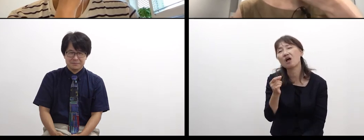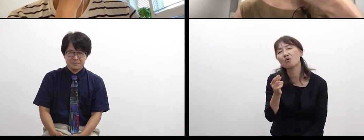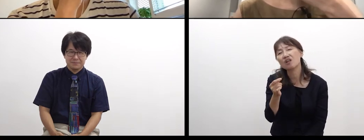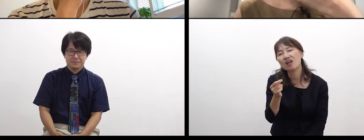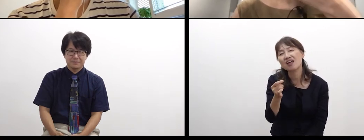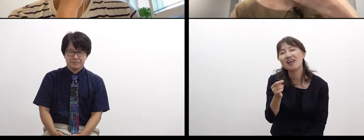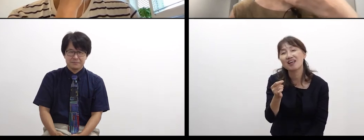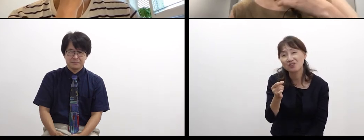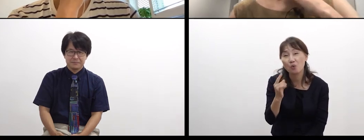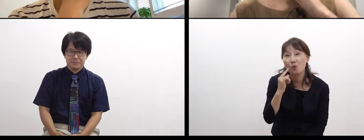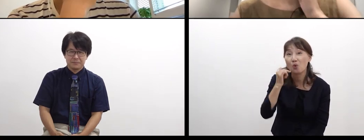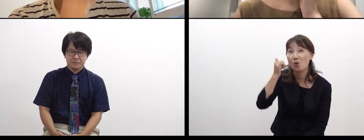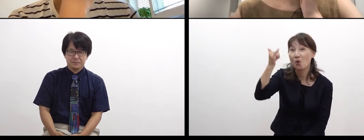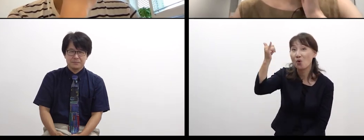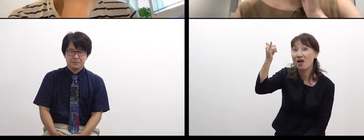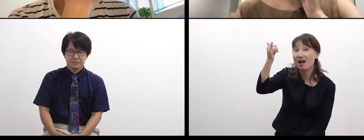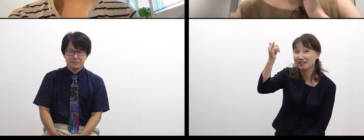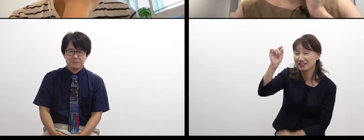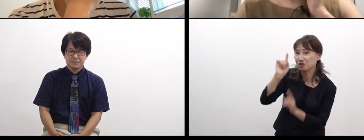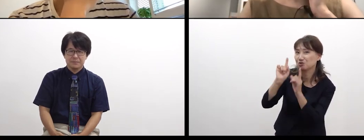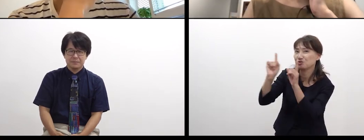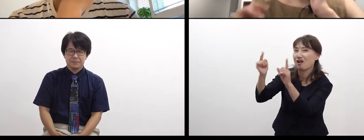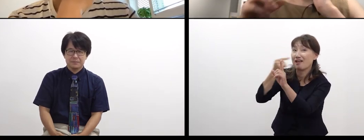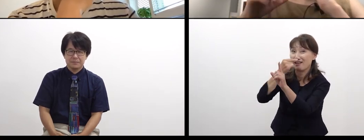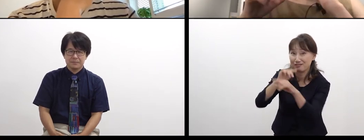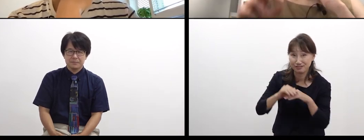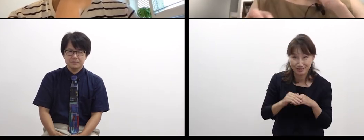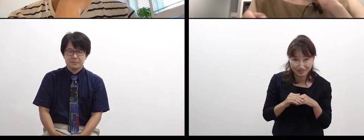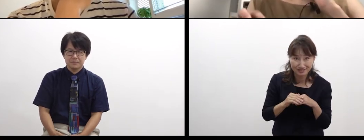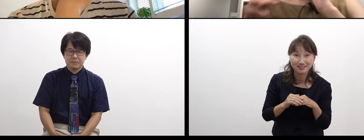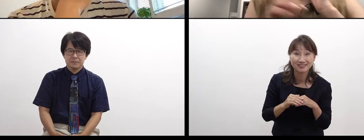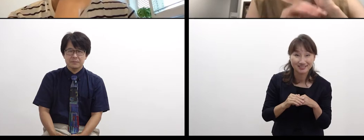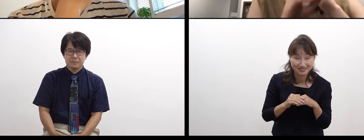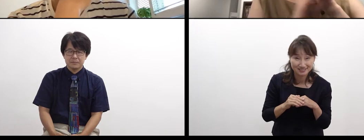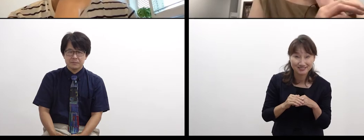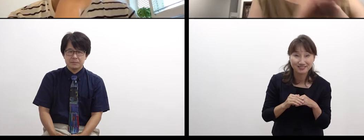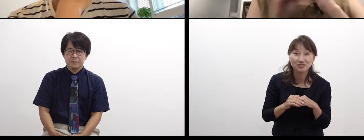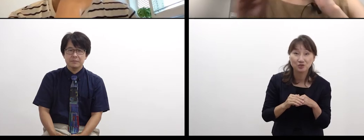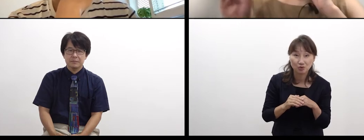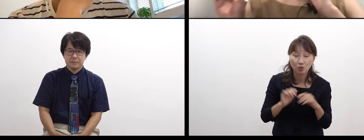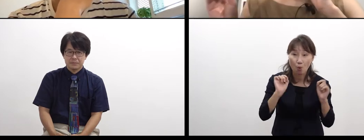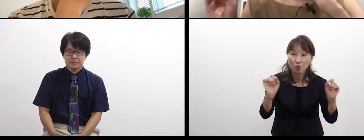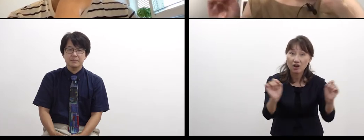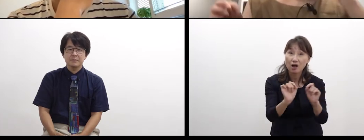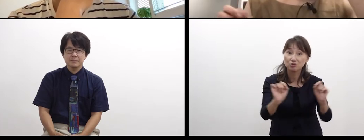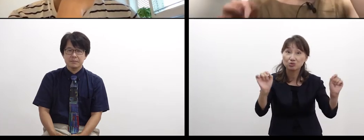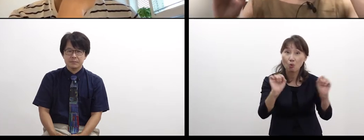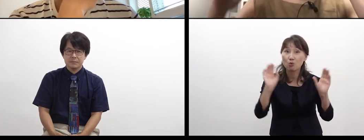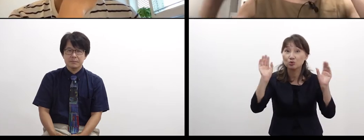on a Saturday afternoon, I explain that